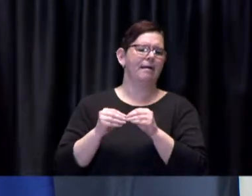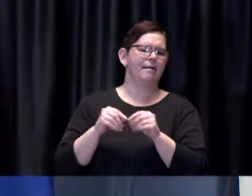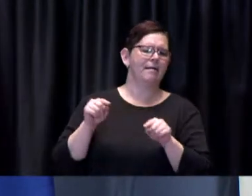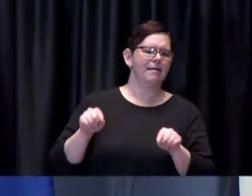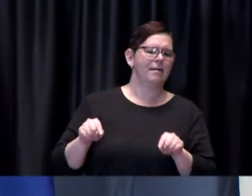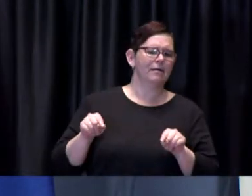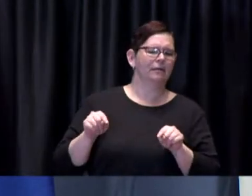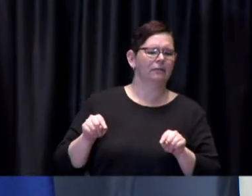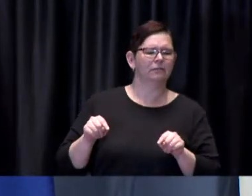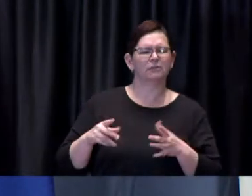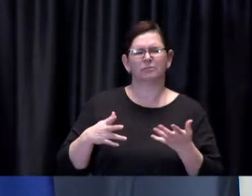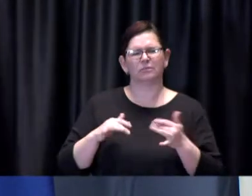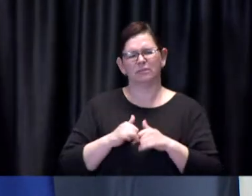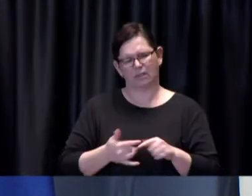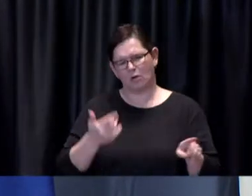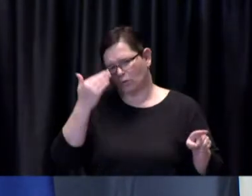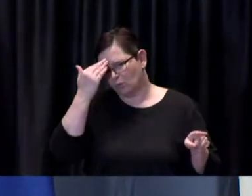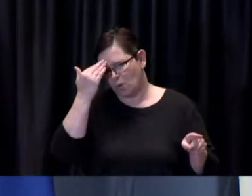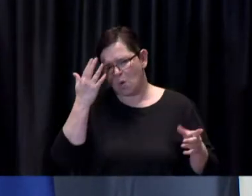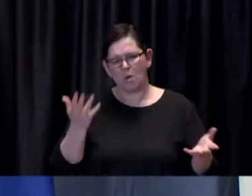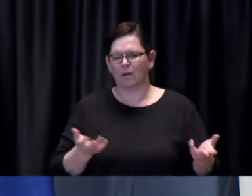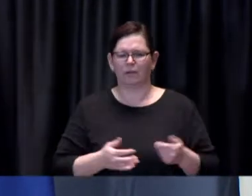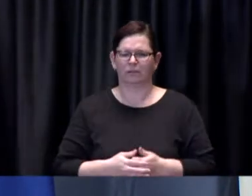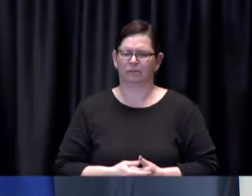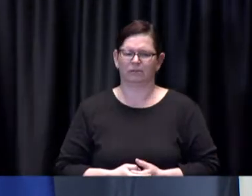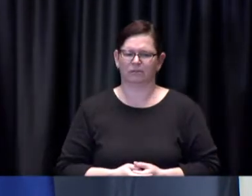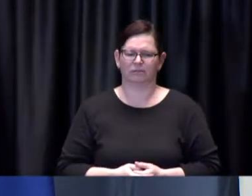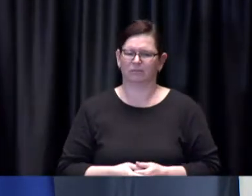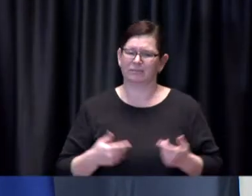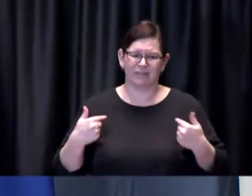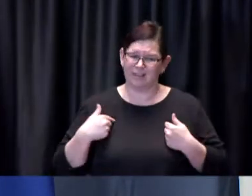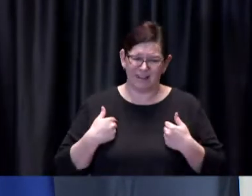Mayor Tory: Well it's not so much what i'm seeing it's what's being reported by the health authorities in the